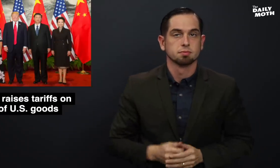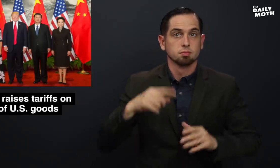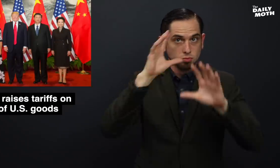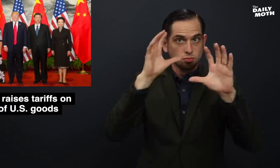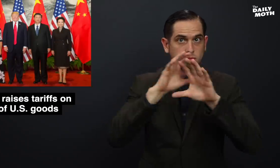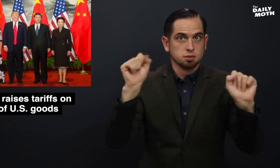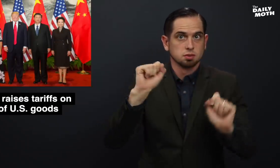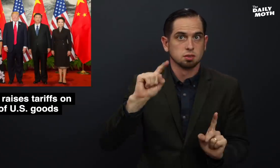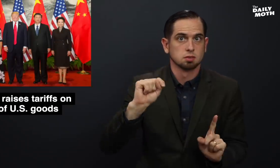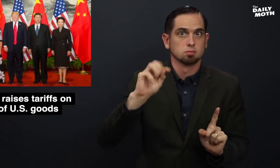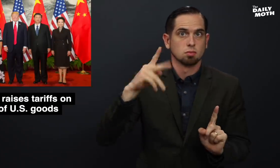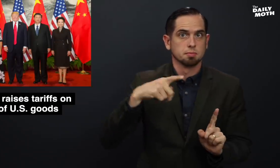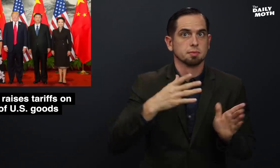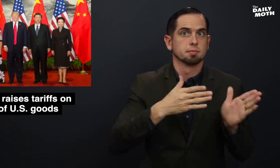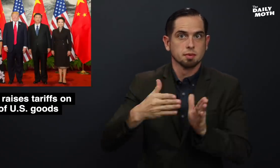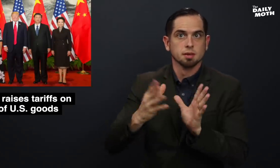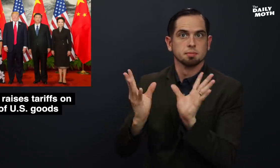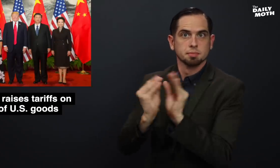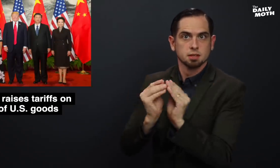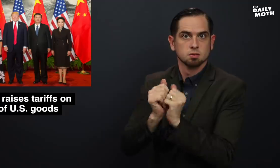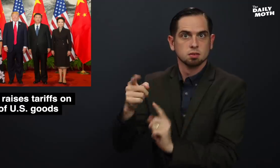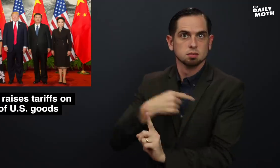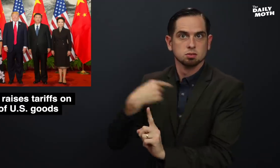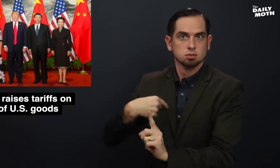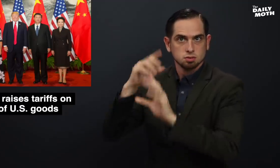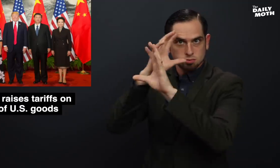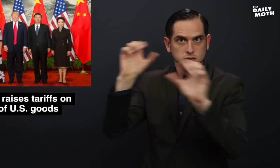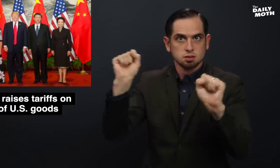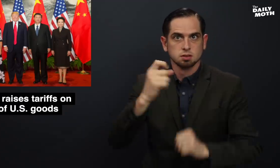President Trump plans to meet with Chinese President